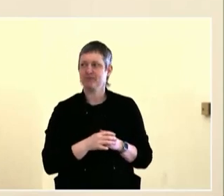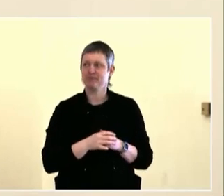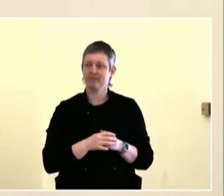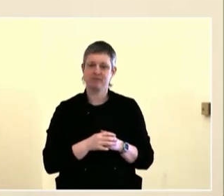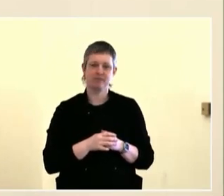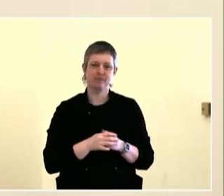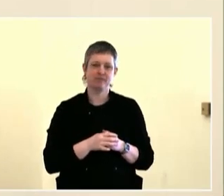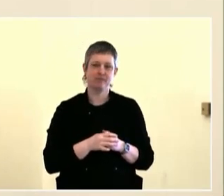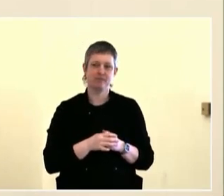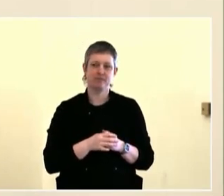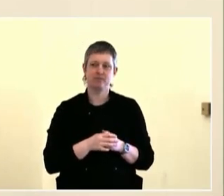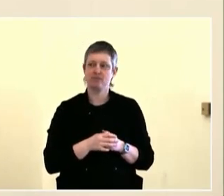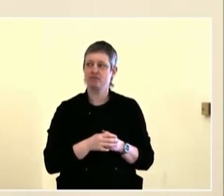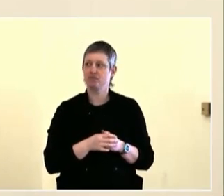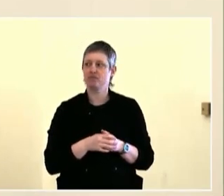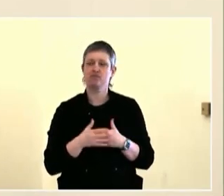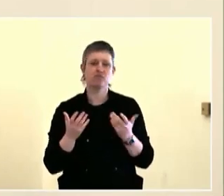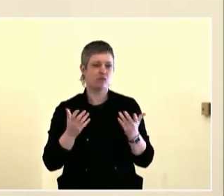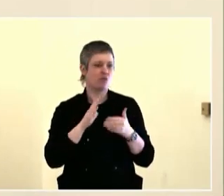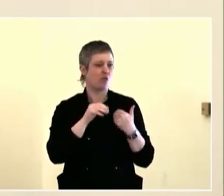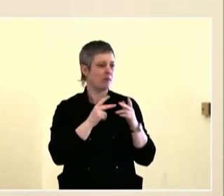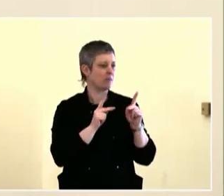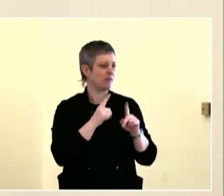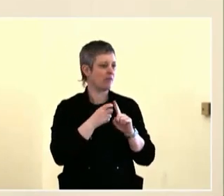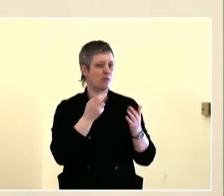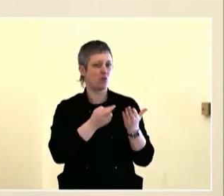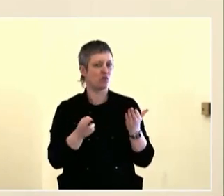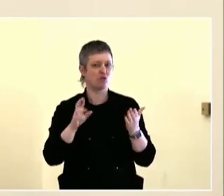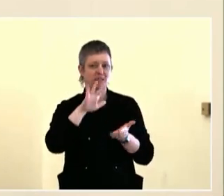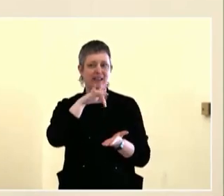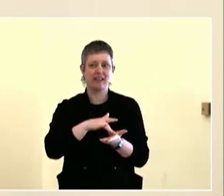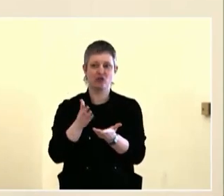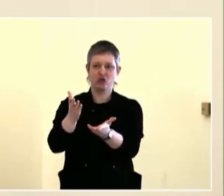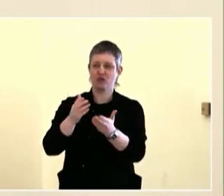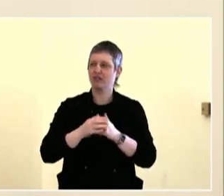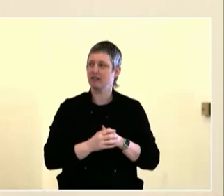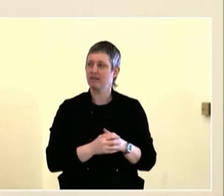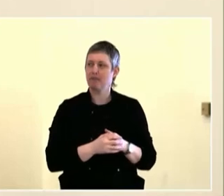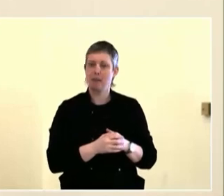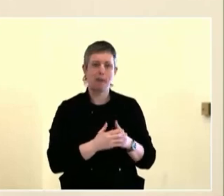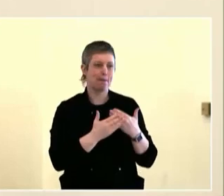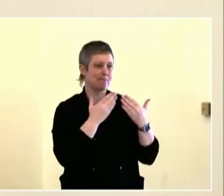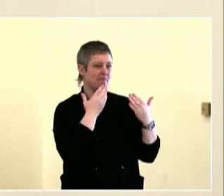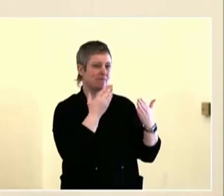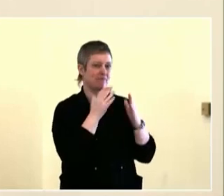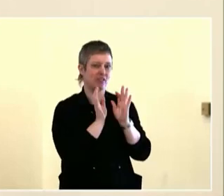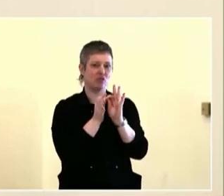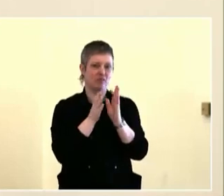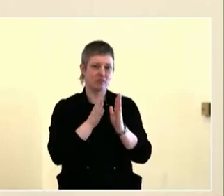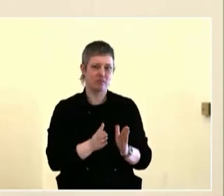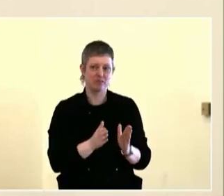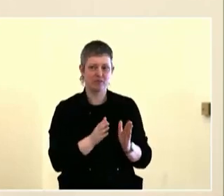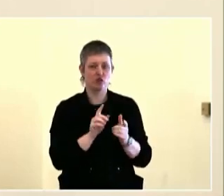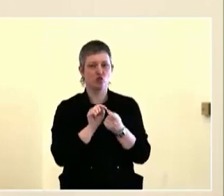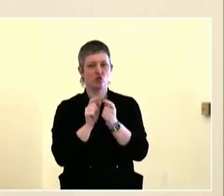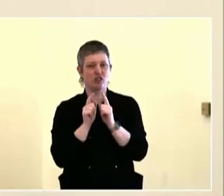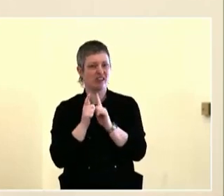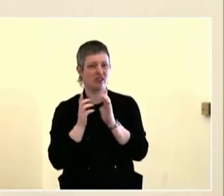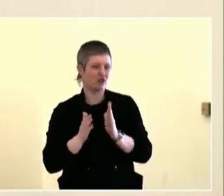And that was so wonderful. That's the undergraduate program, but to get a job in community development in this city, you pretty much have to go